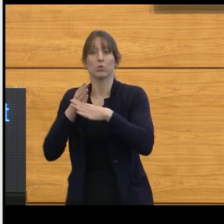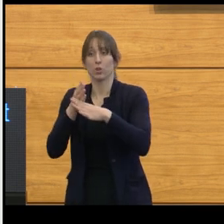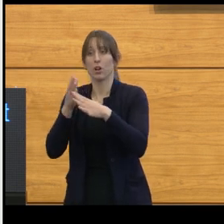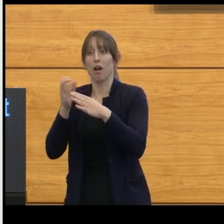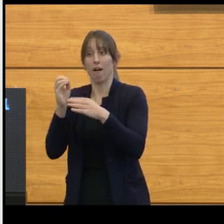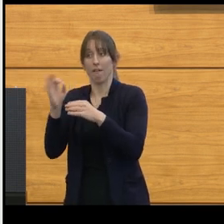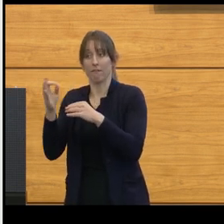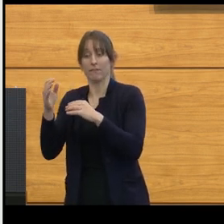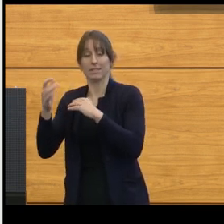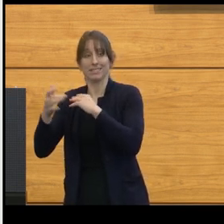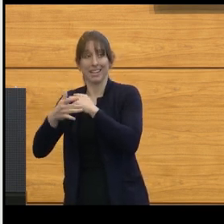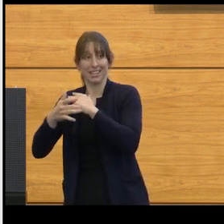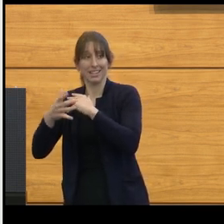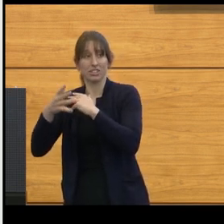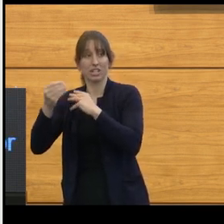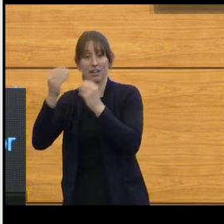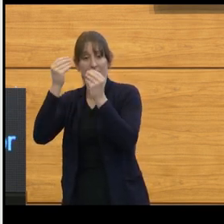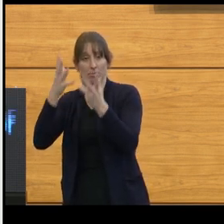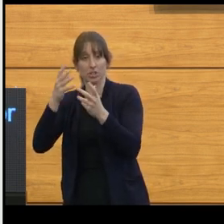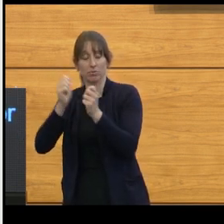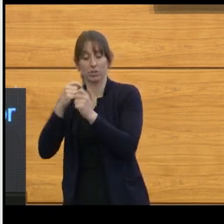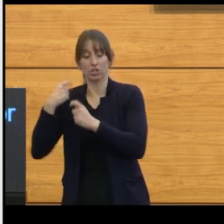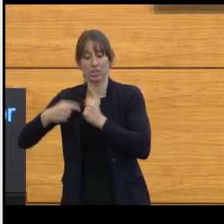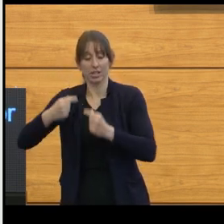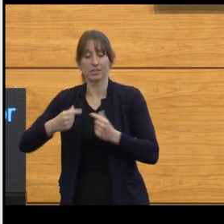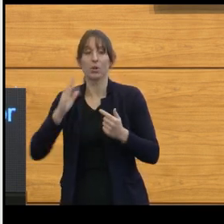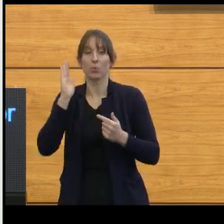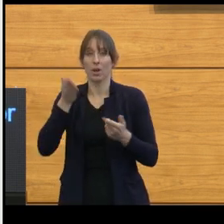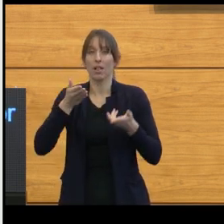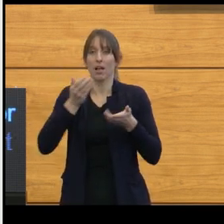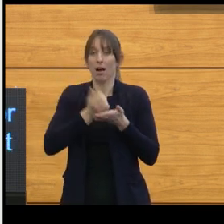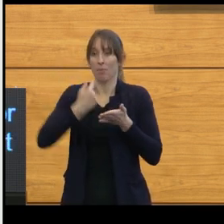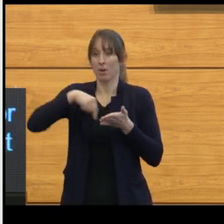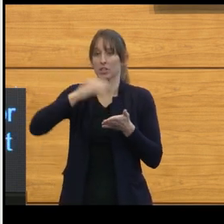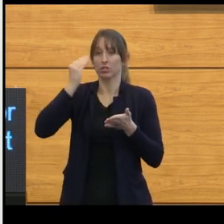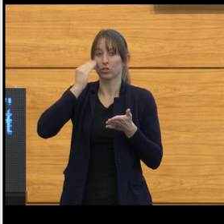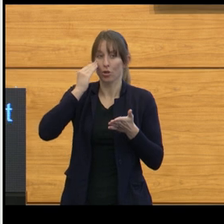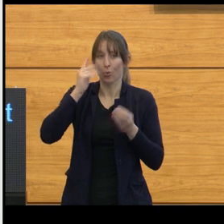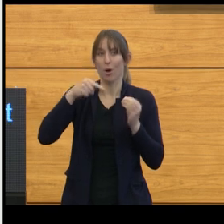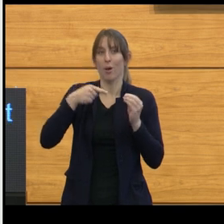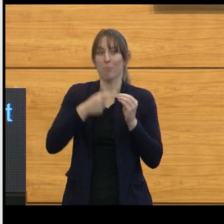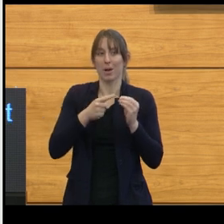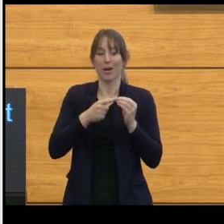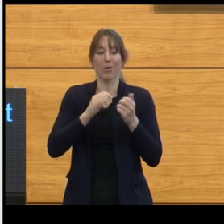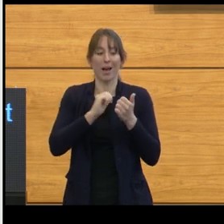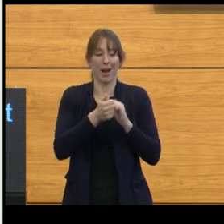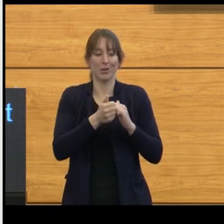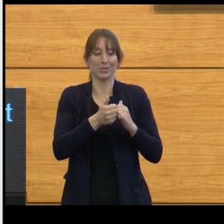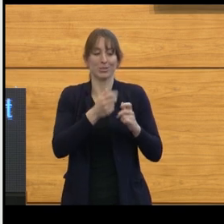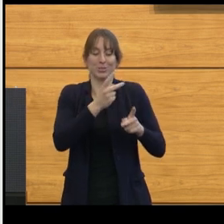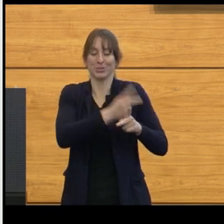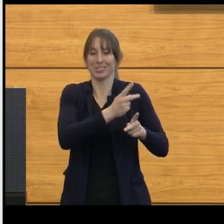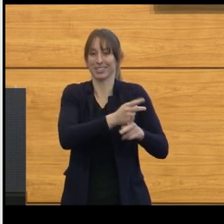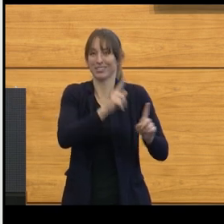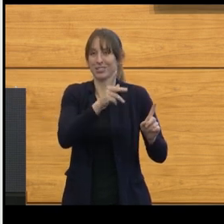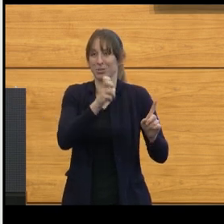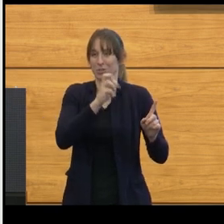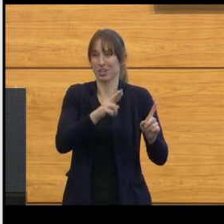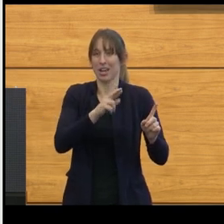We know that it's important as well to take out as much tumor, but leave as much of the normal brain intact.